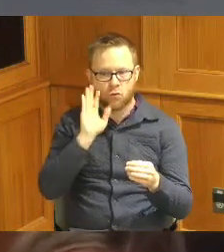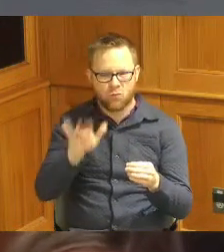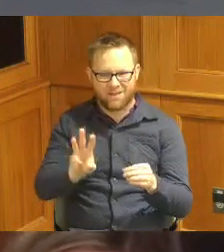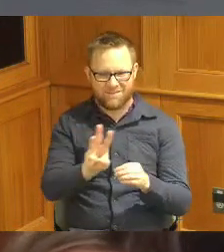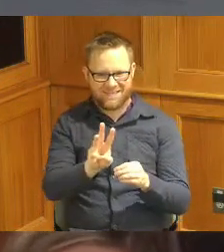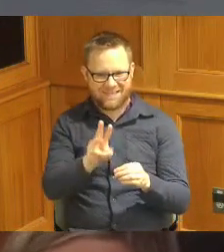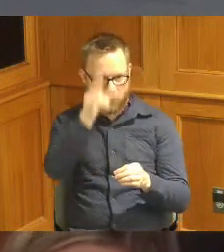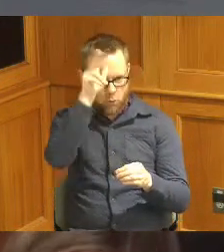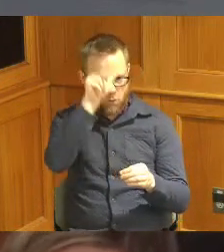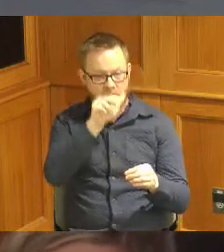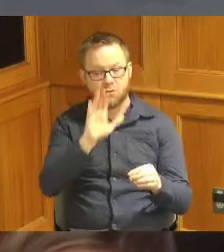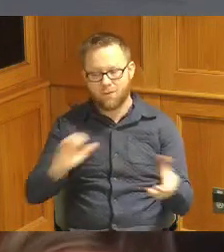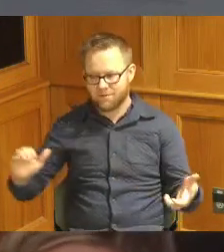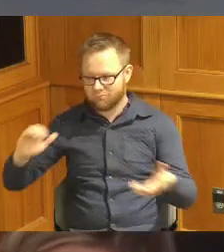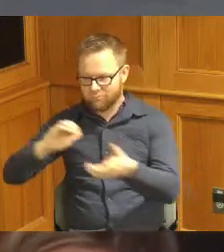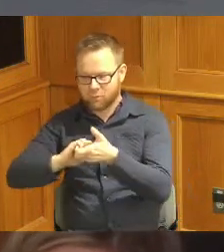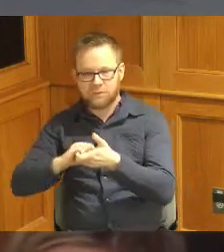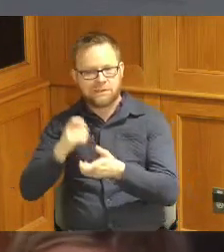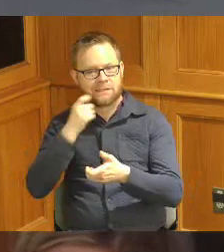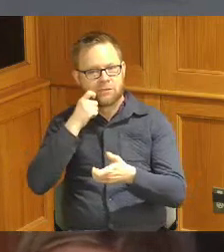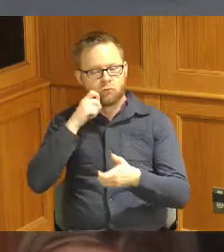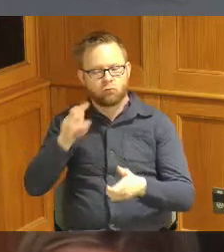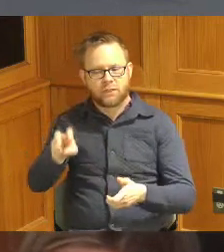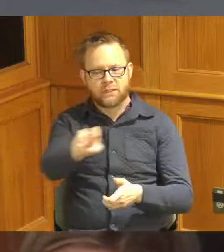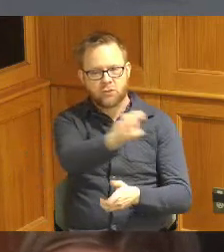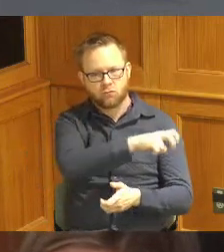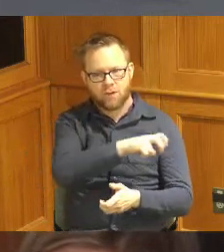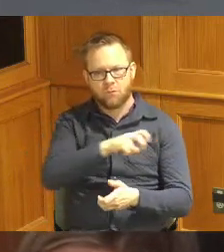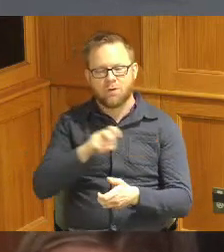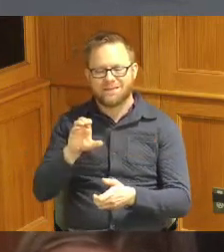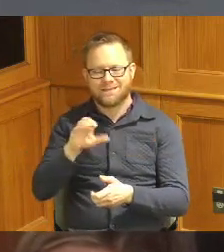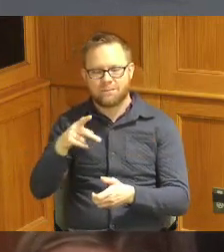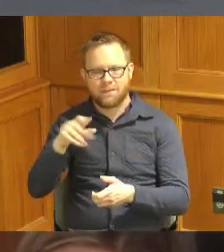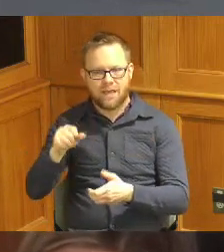that so we just had a field trip with Cincinnati public schools yesterday there so again to see